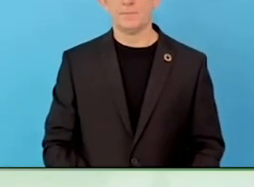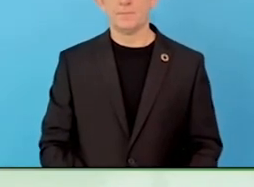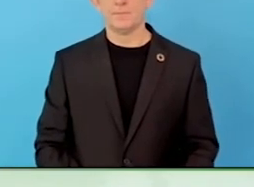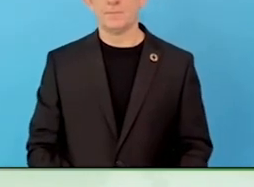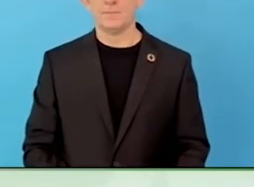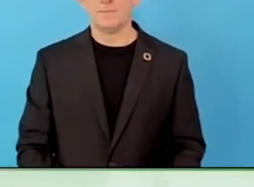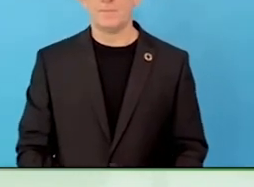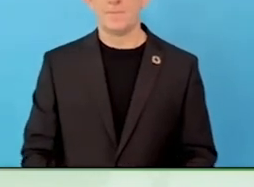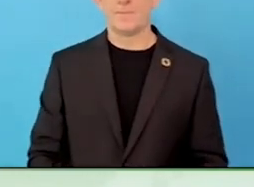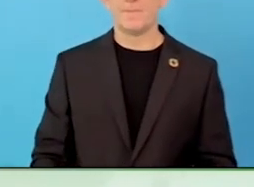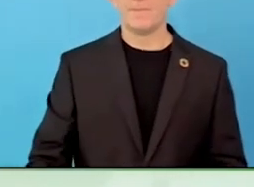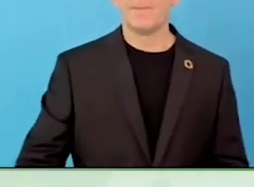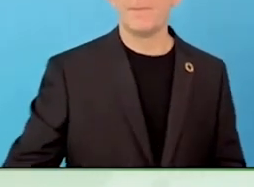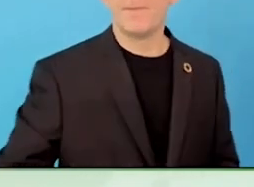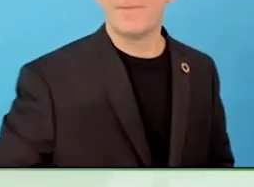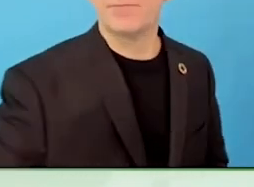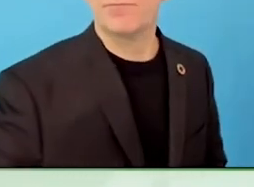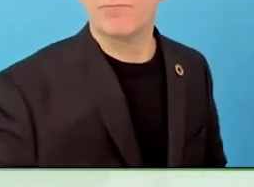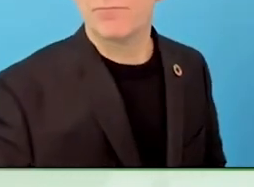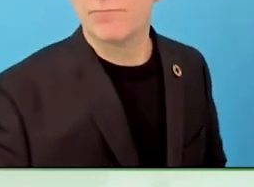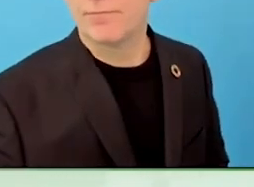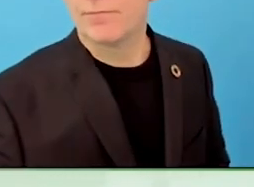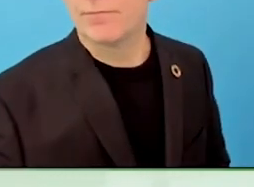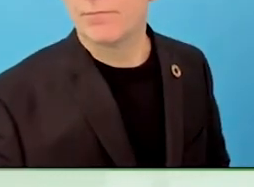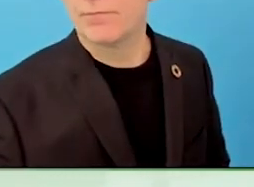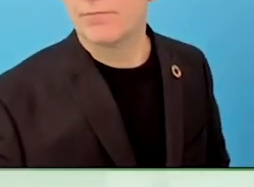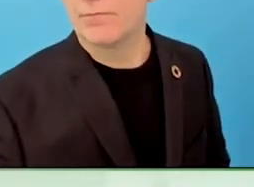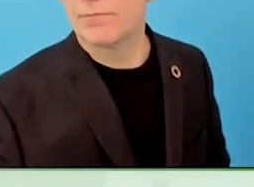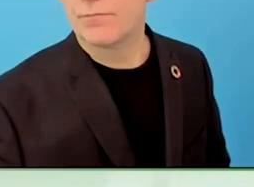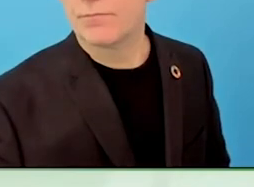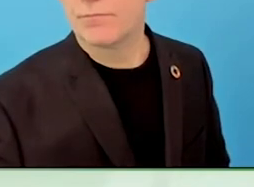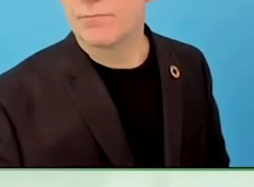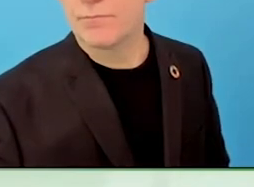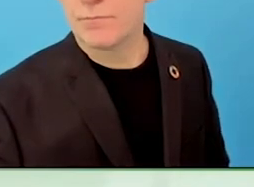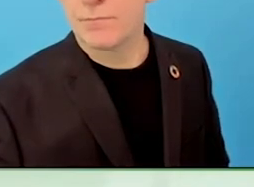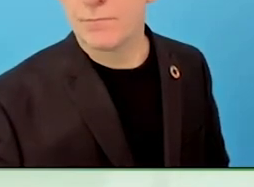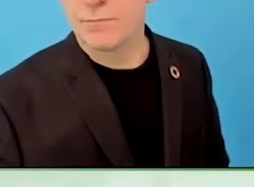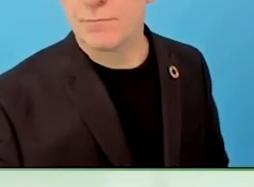But what they are still missing a lot, it is about social innovation.